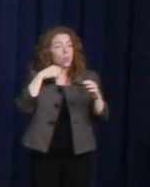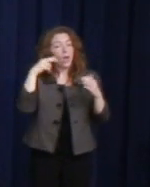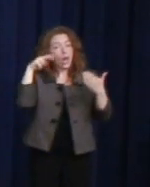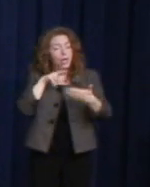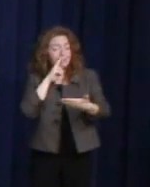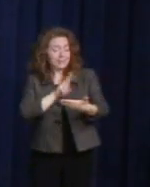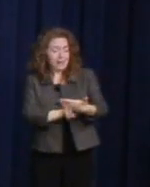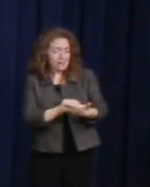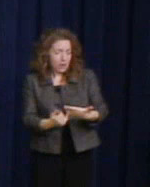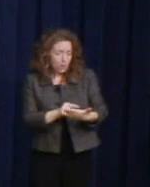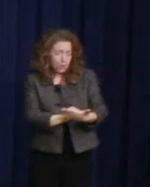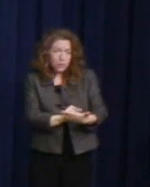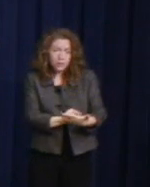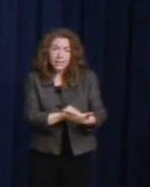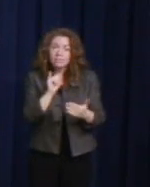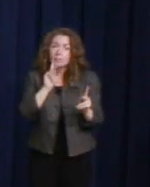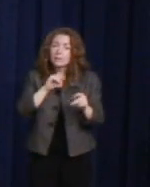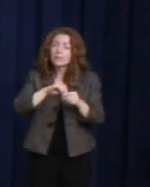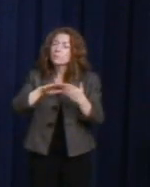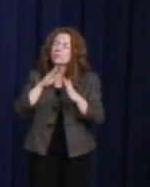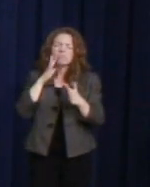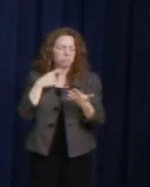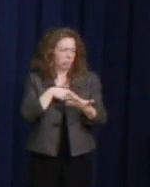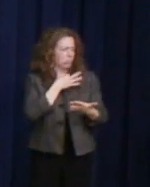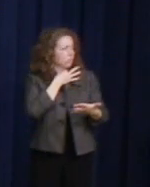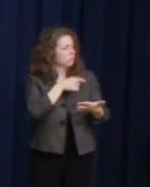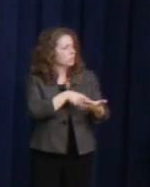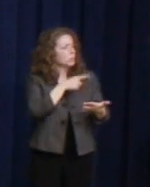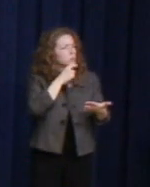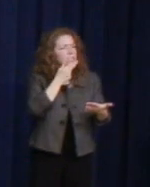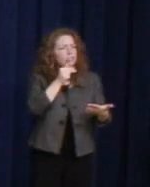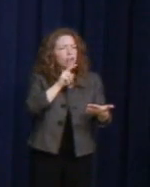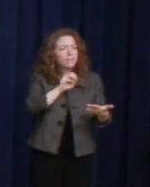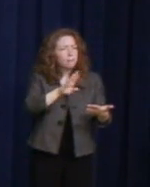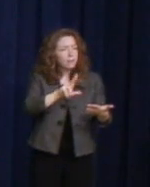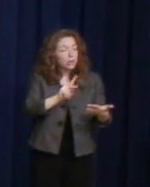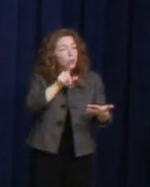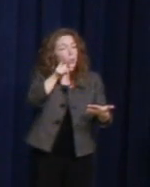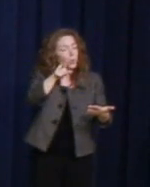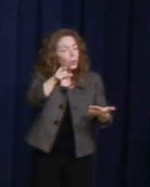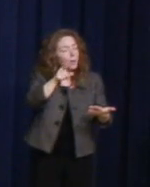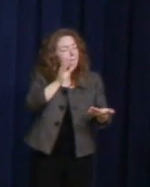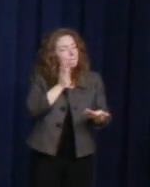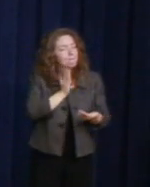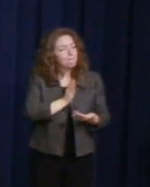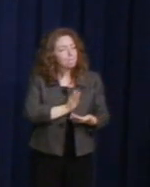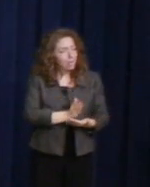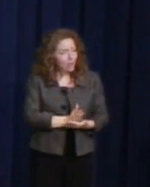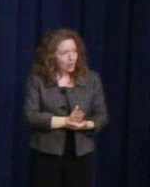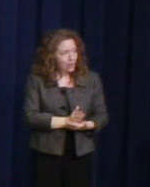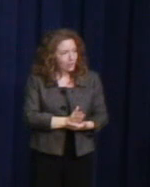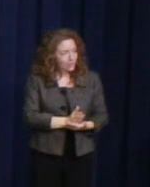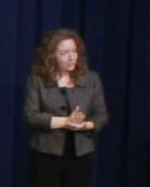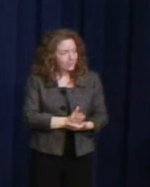individuals in our community saying "Who is Harvey Milk?" We pause. It allows us an opportunity to talk